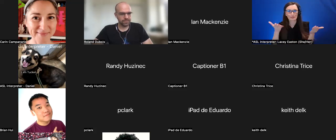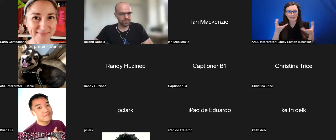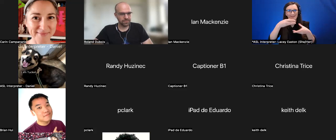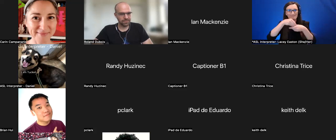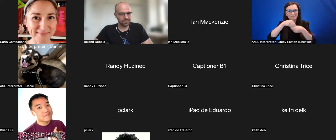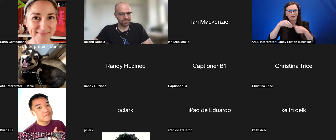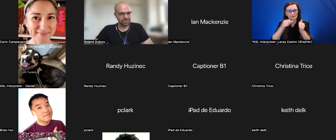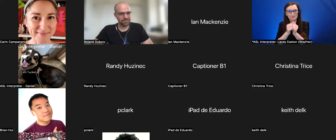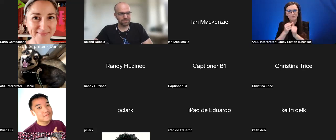Brian: Where to begin?